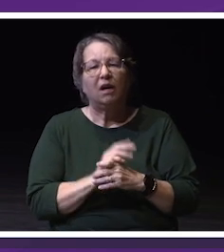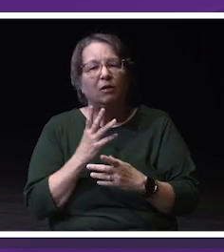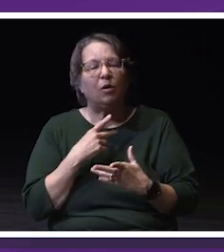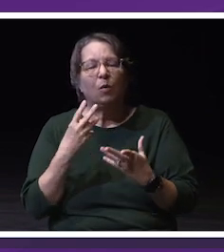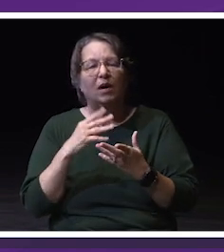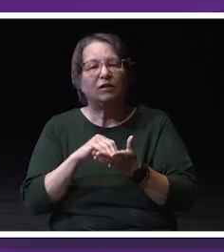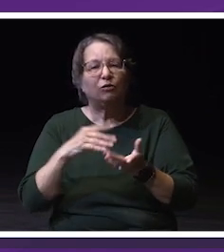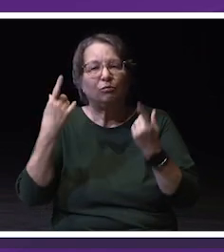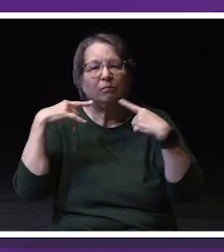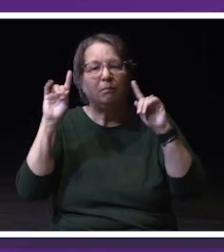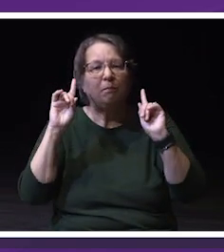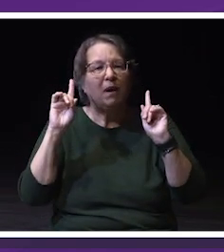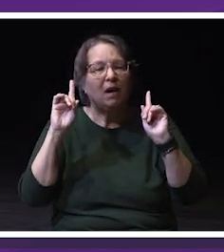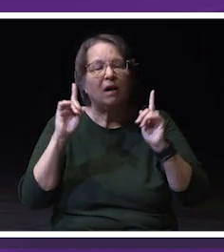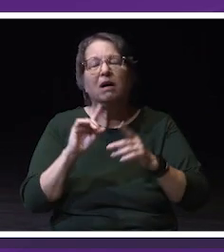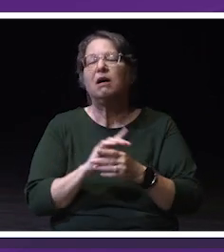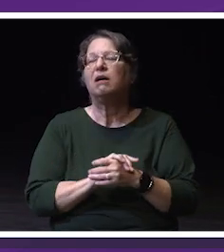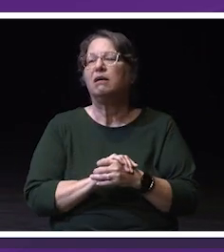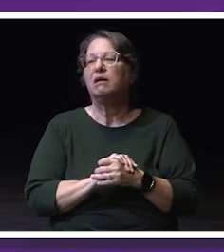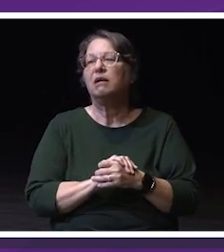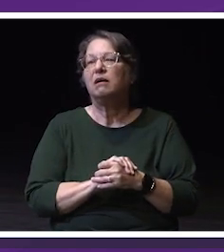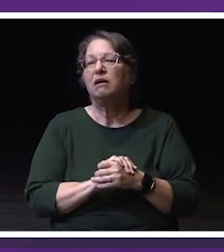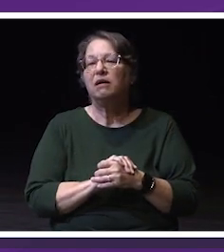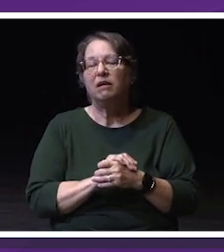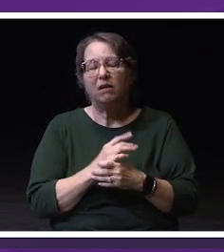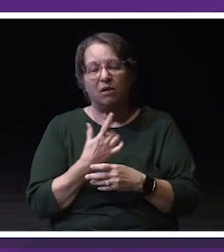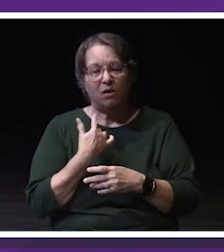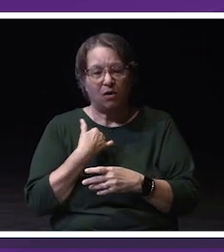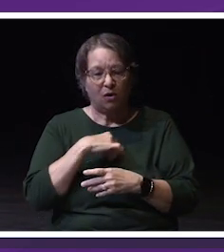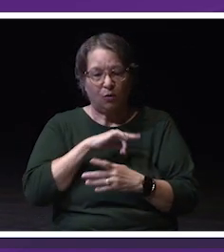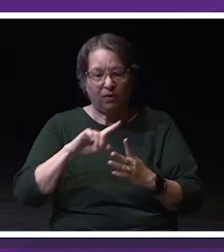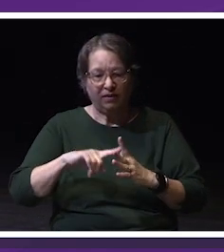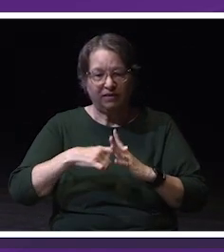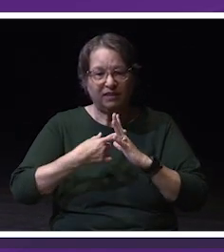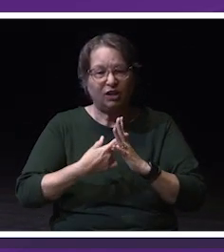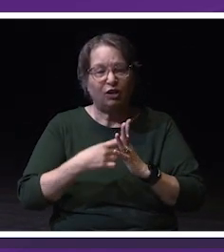In fact, we have launched our Student Success Framework.